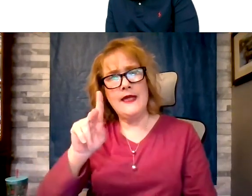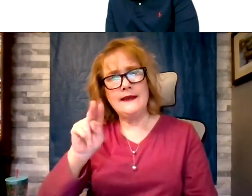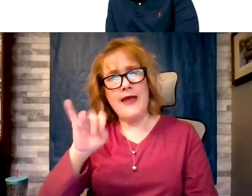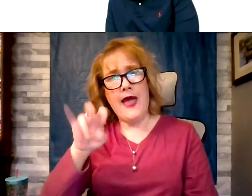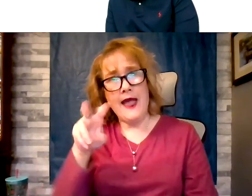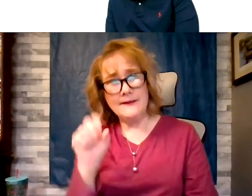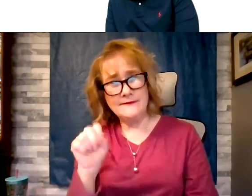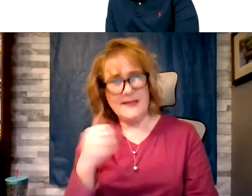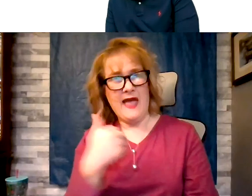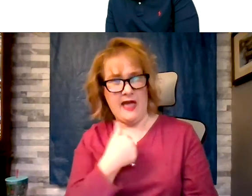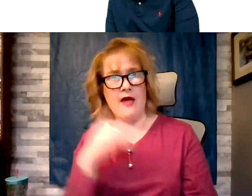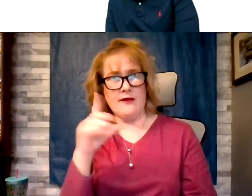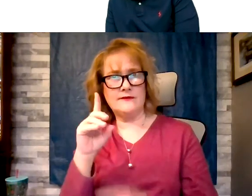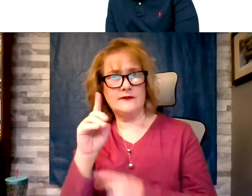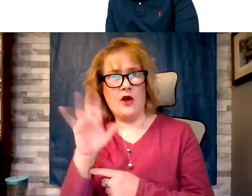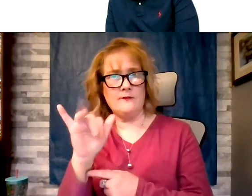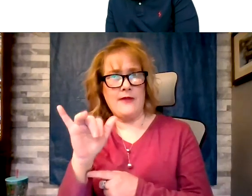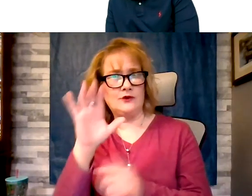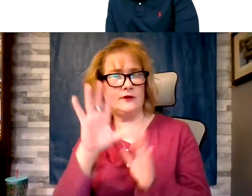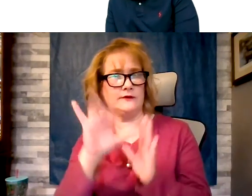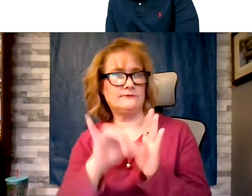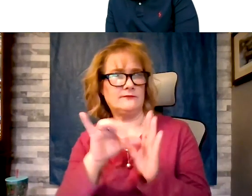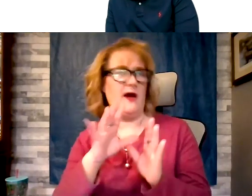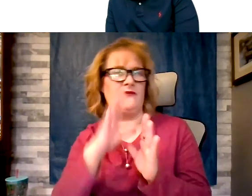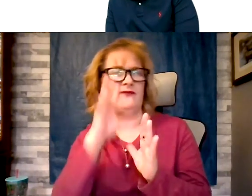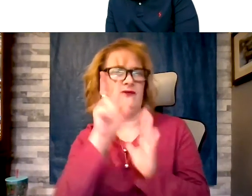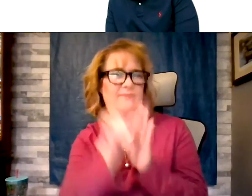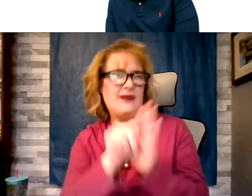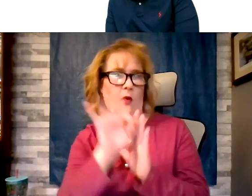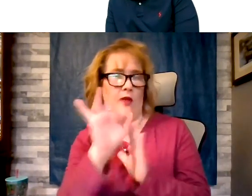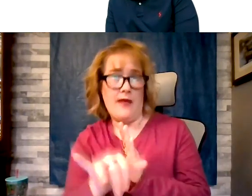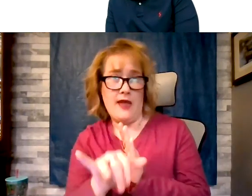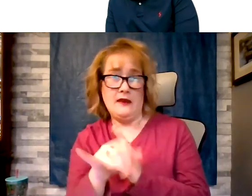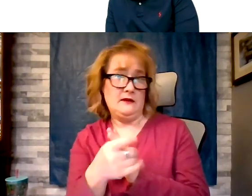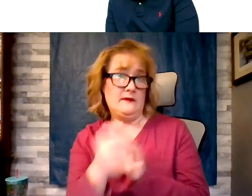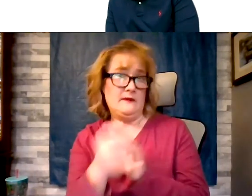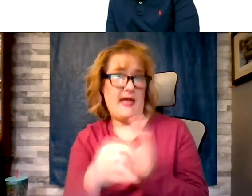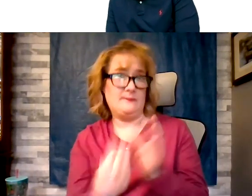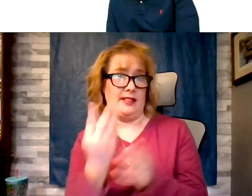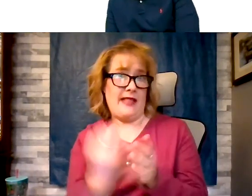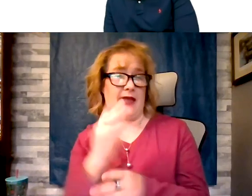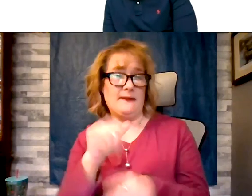based diet, does that really have you read it? Have you seen it? And do you think it's a good